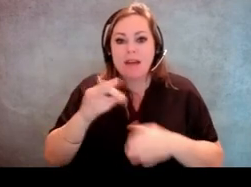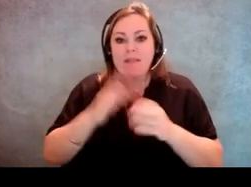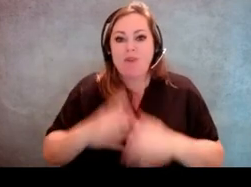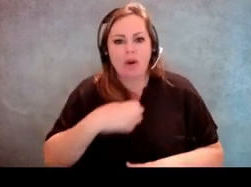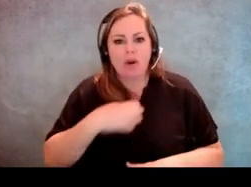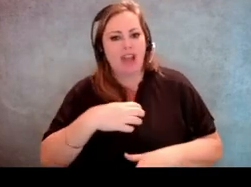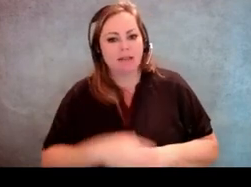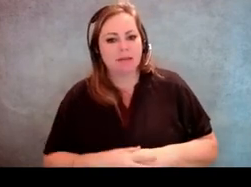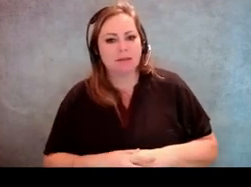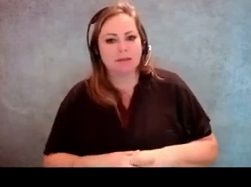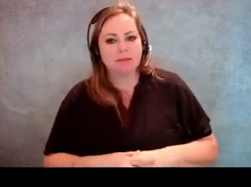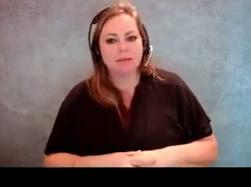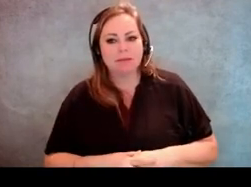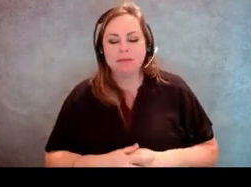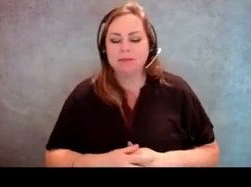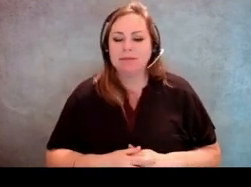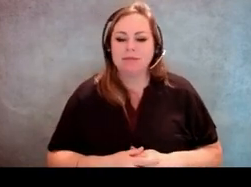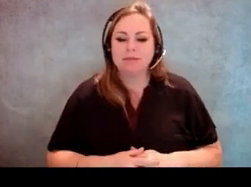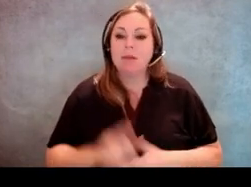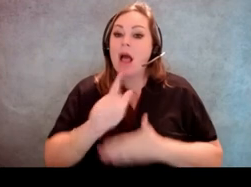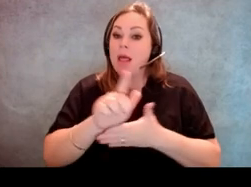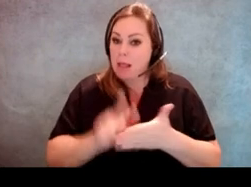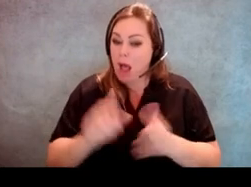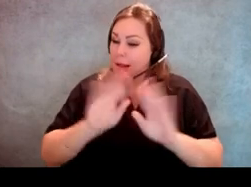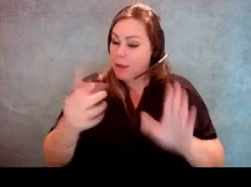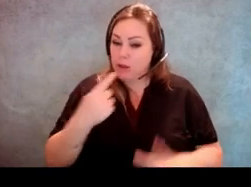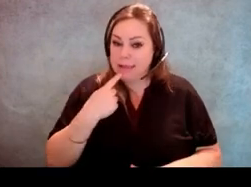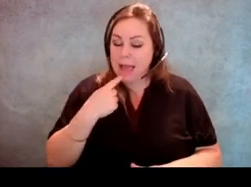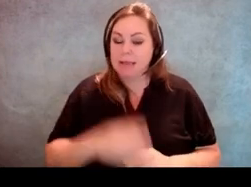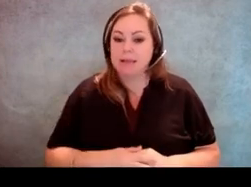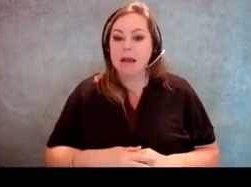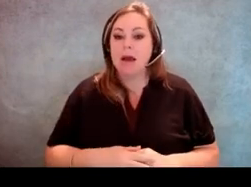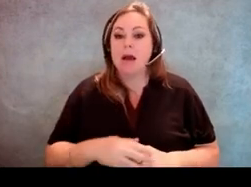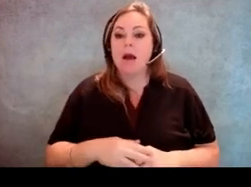[Jeff Miller] Like I said, the law does make it clear that the poll watcher